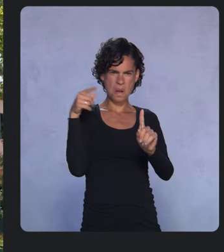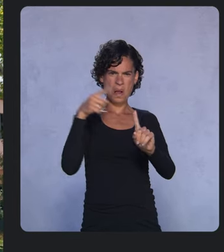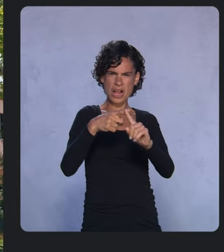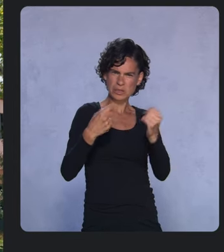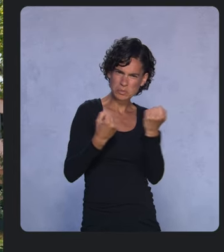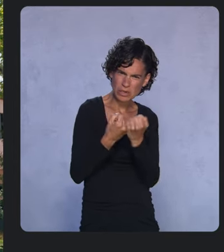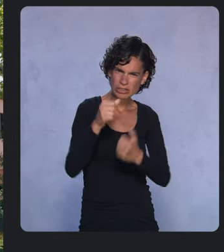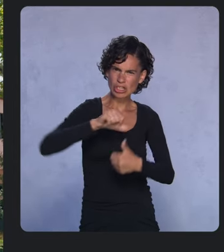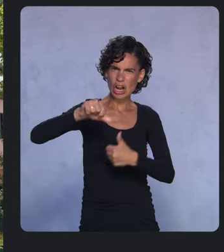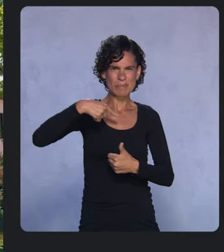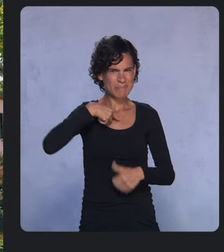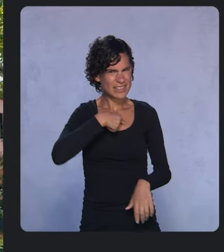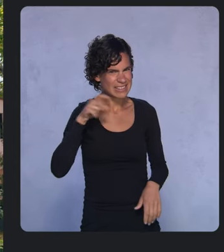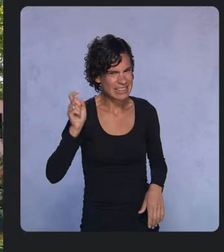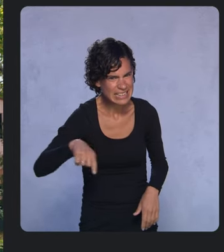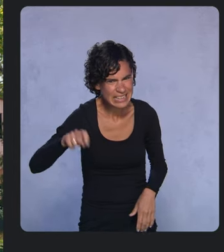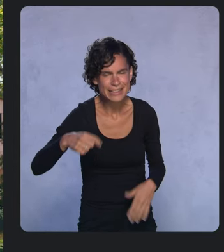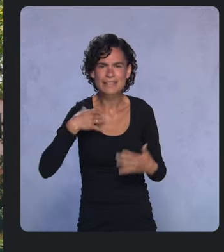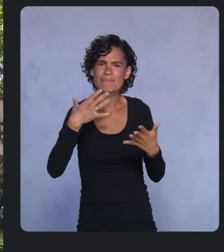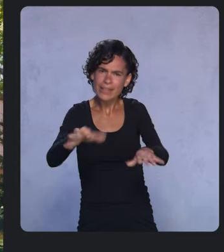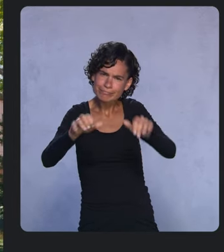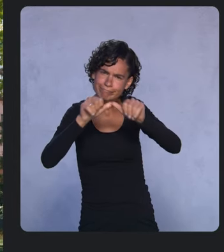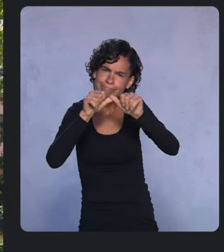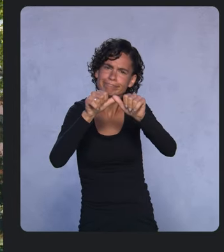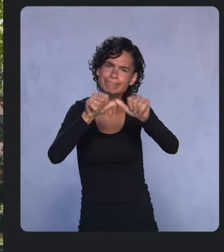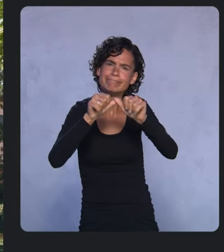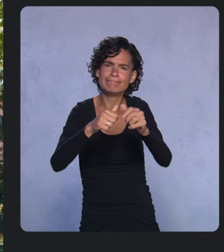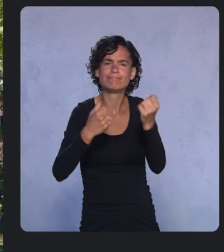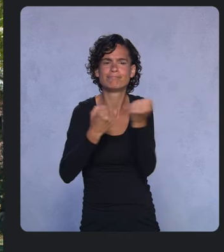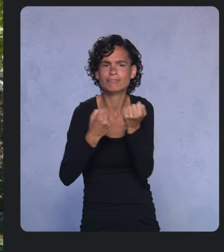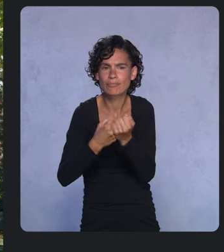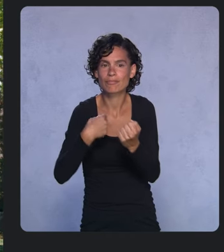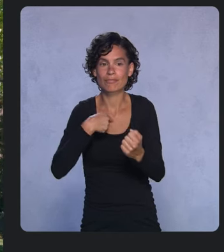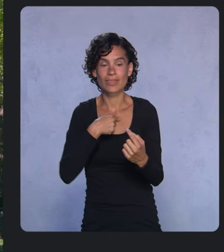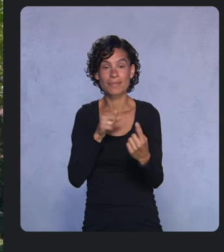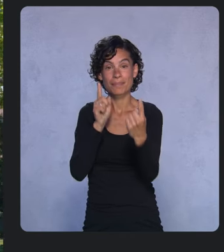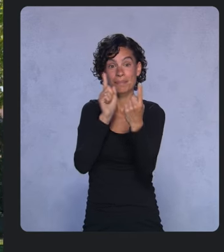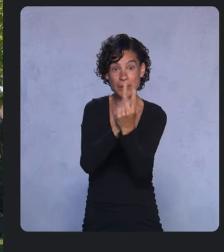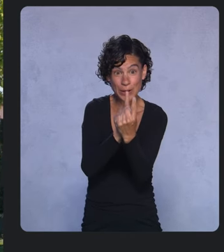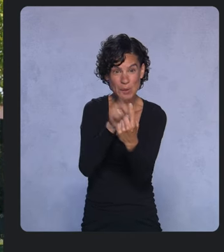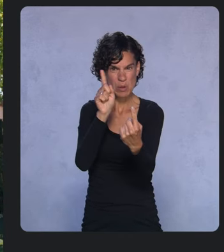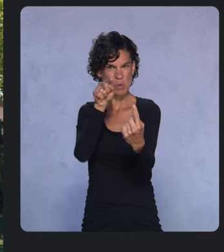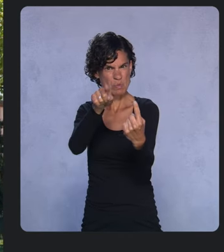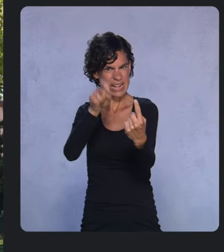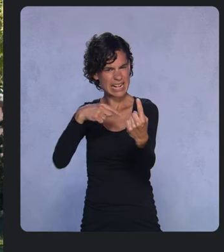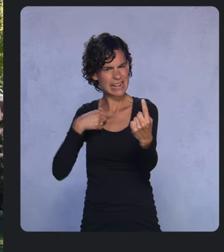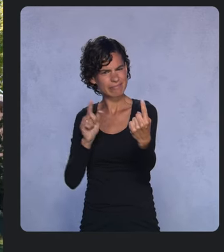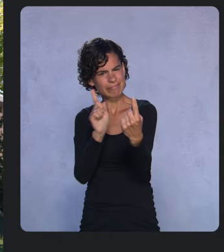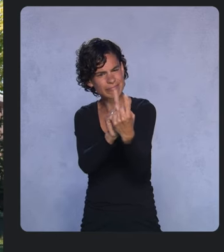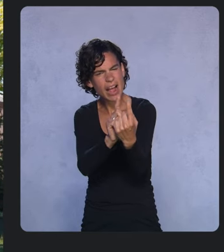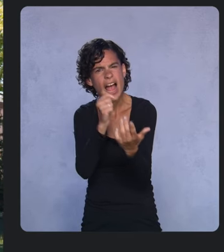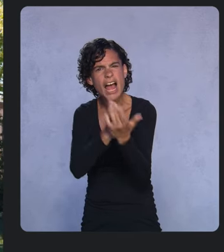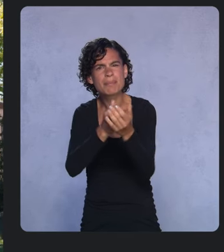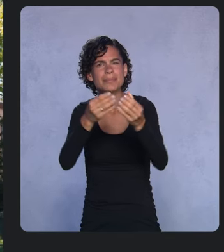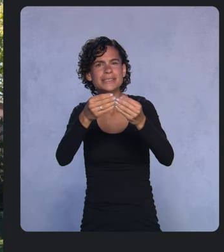We want to continue this support by meeting you where you are, to help you solve the problems you care about and build the products of our future,